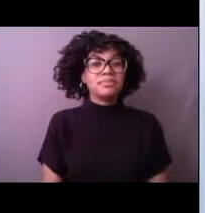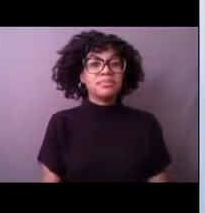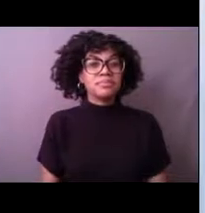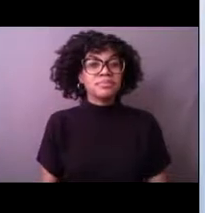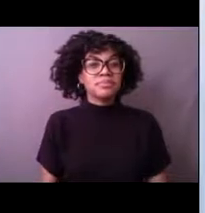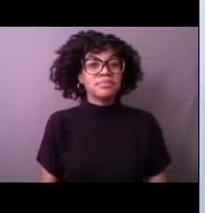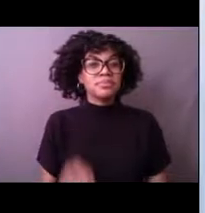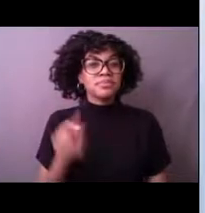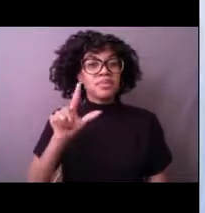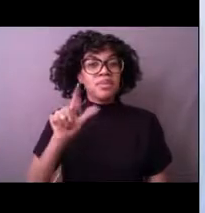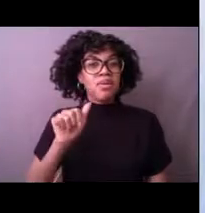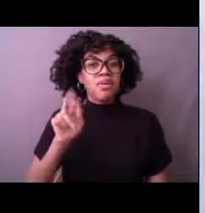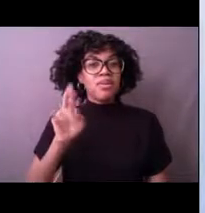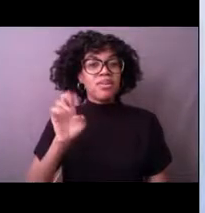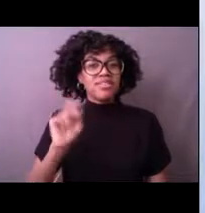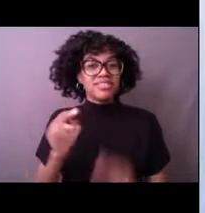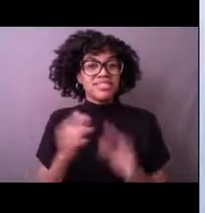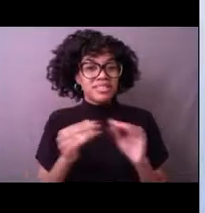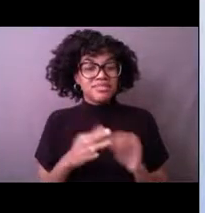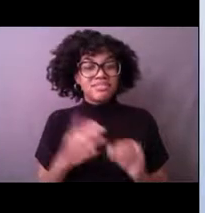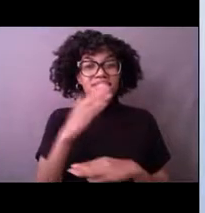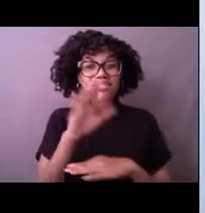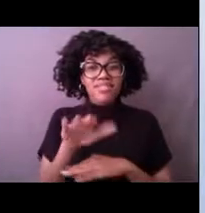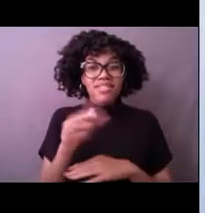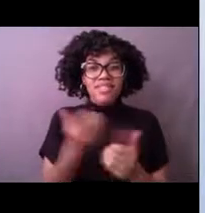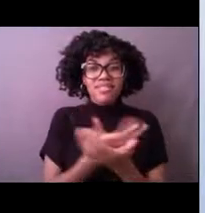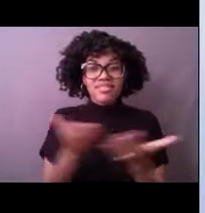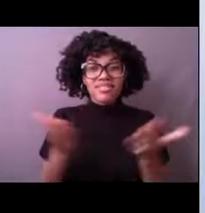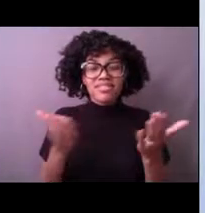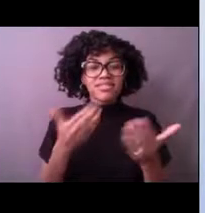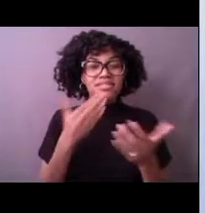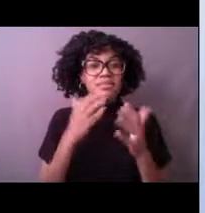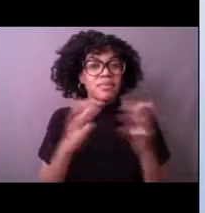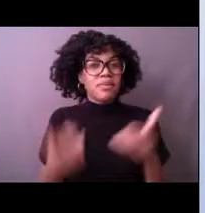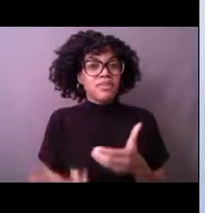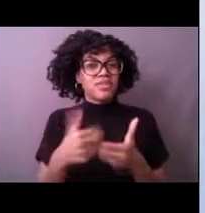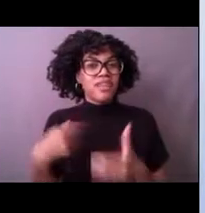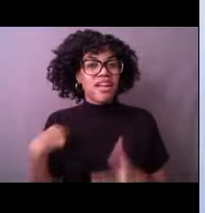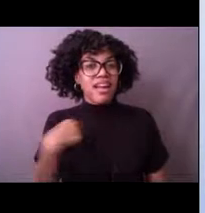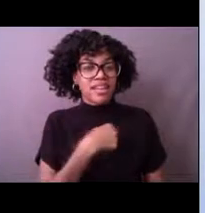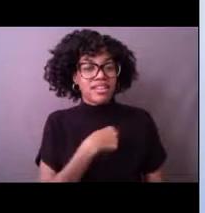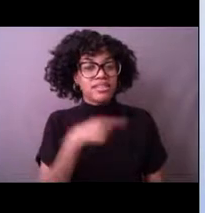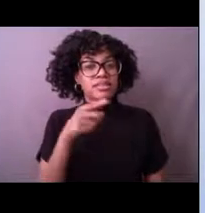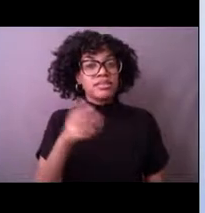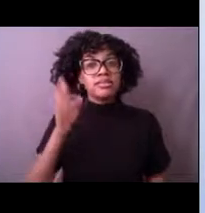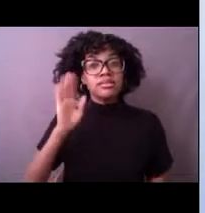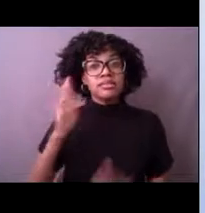Good afternoon, everyone. Thank you for joining us for our discussion about NOAA buoys and buoy deployments.